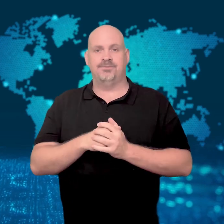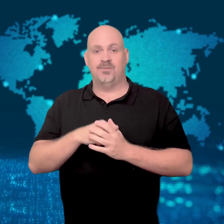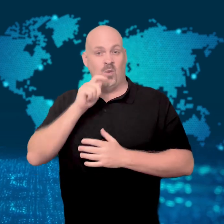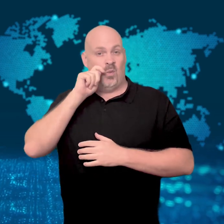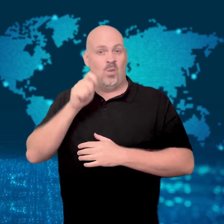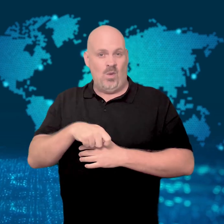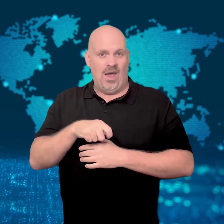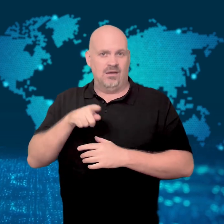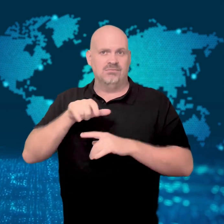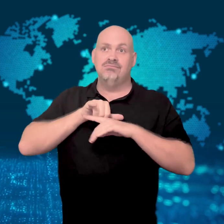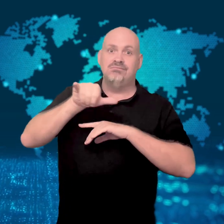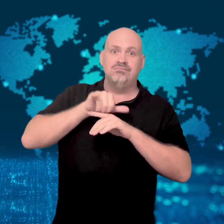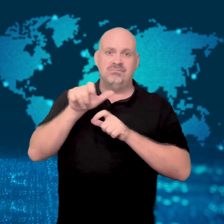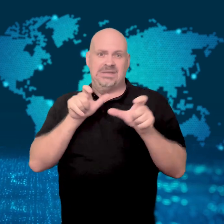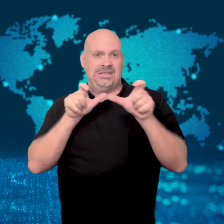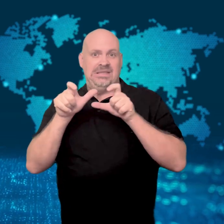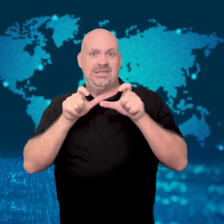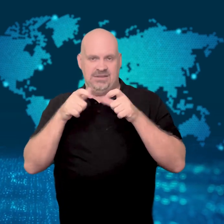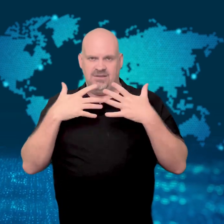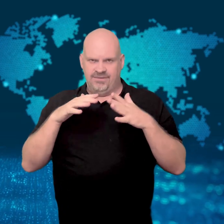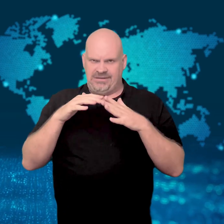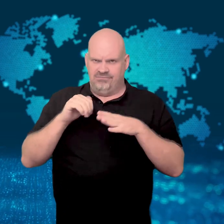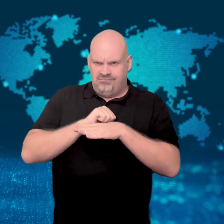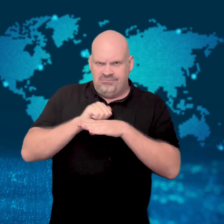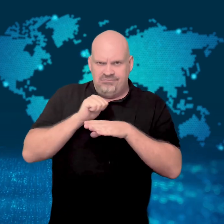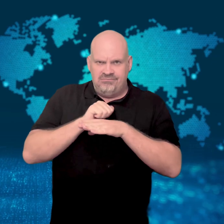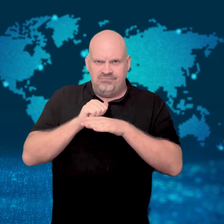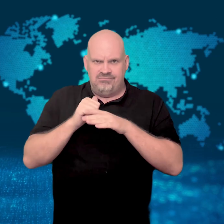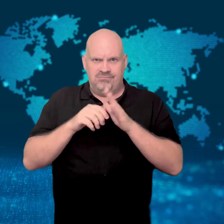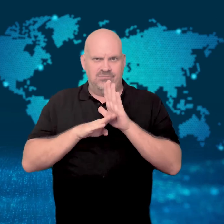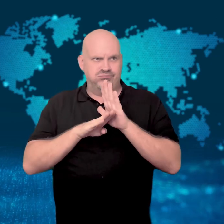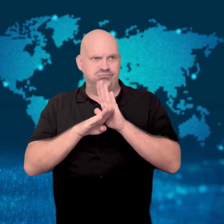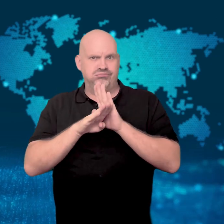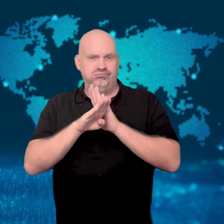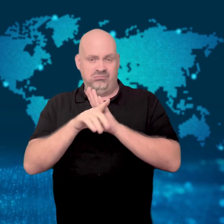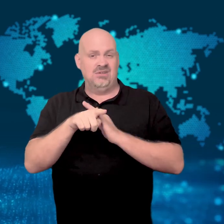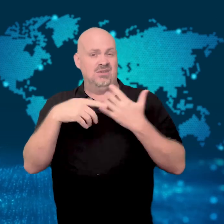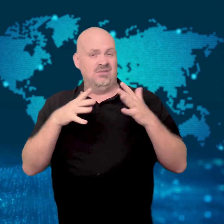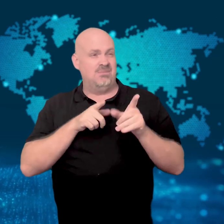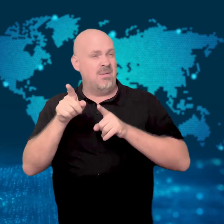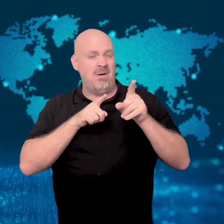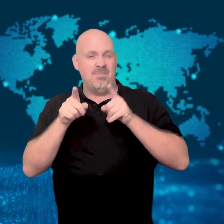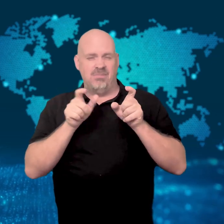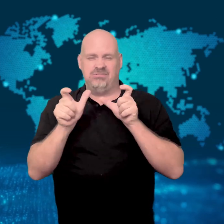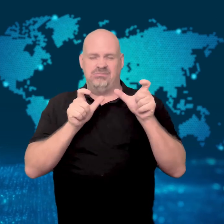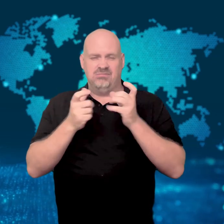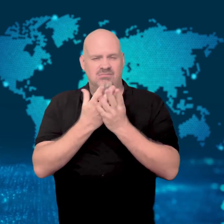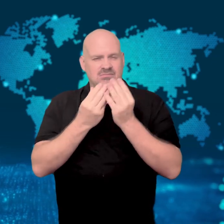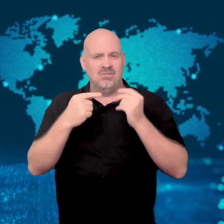Ukraine has significantly improved in its air defense which has taken down